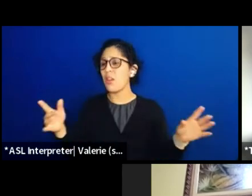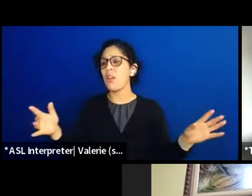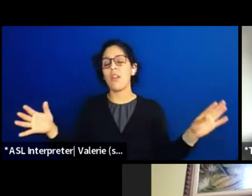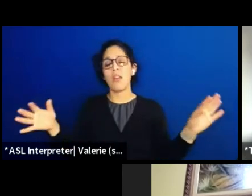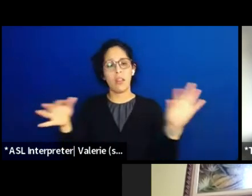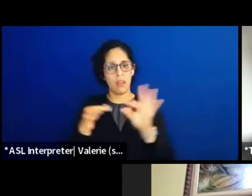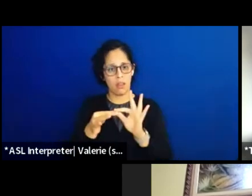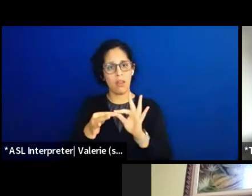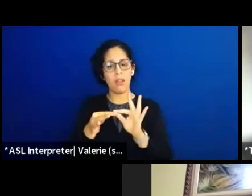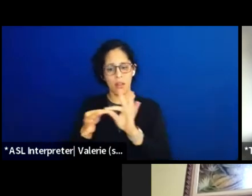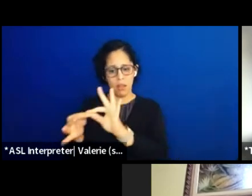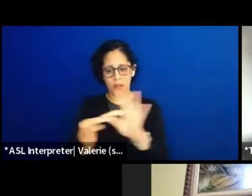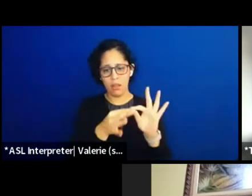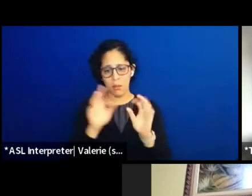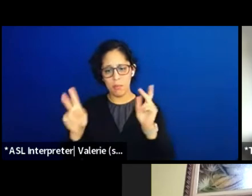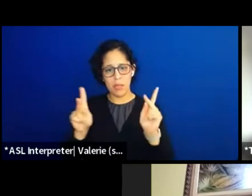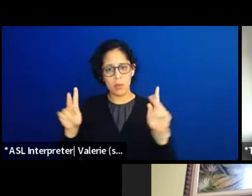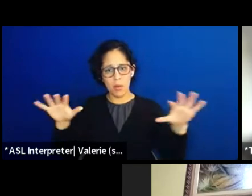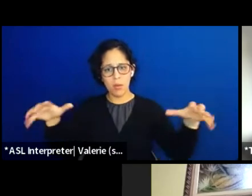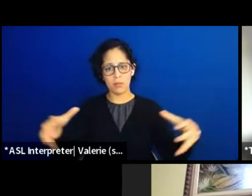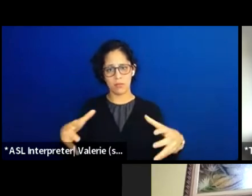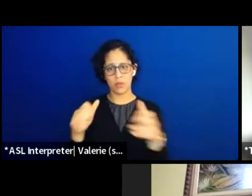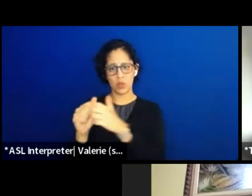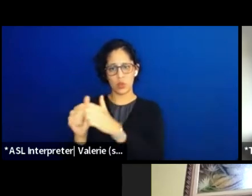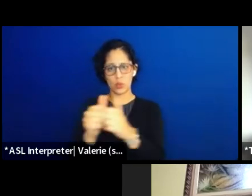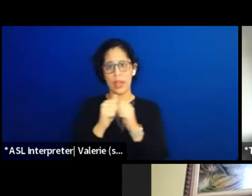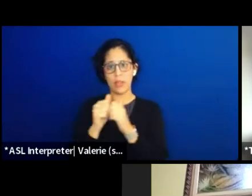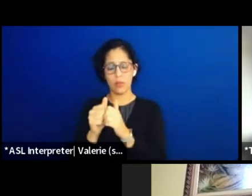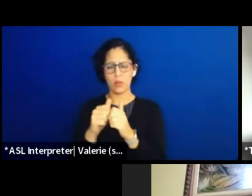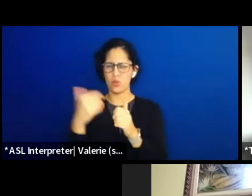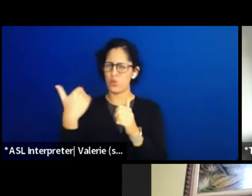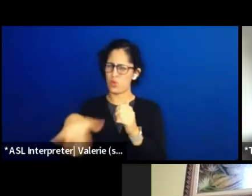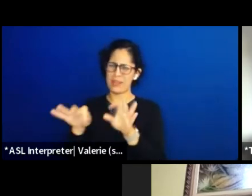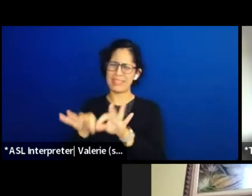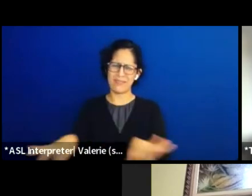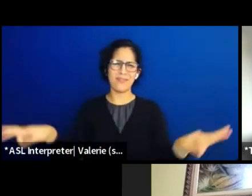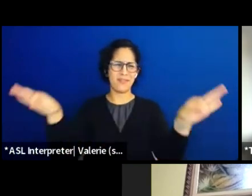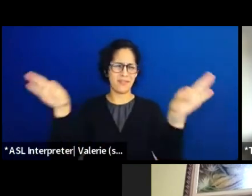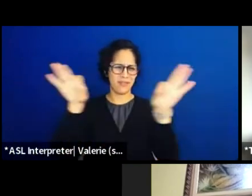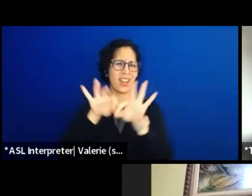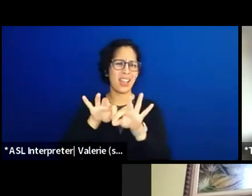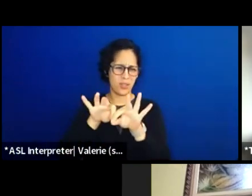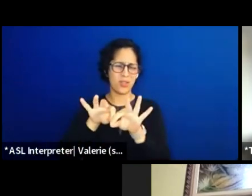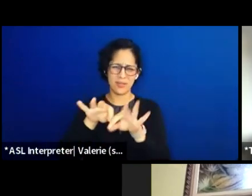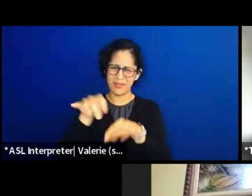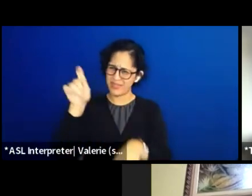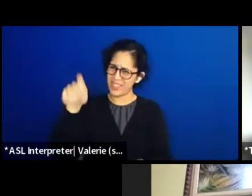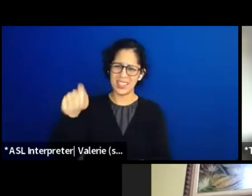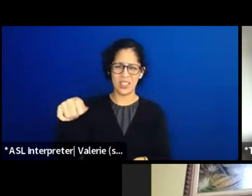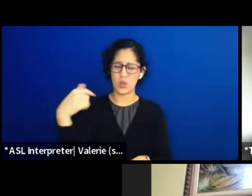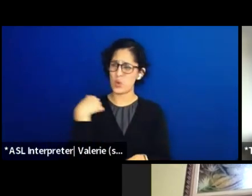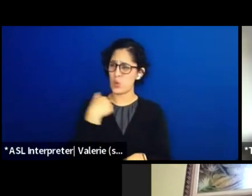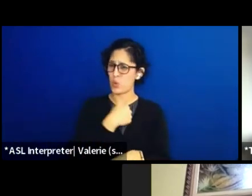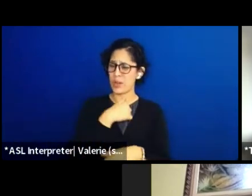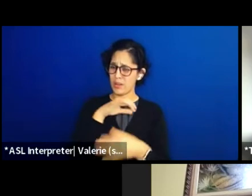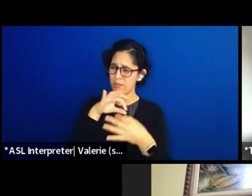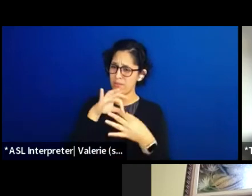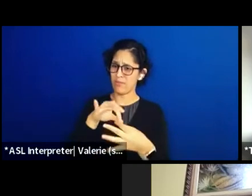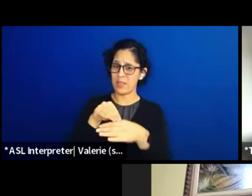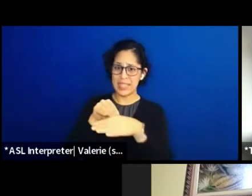especially through the social practice is vital. We're definitely about inspiring action, direct actions,